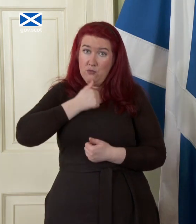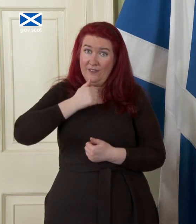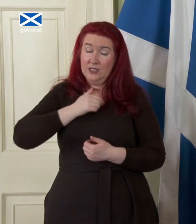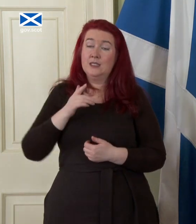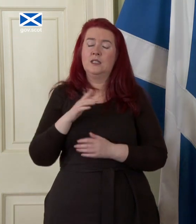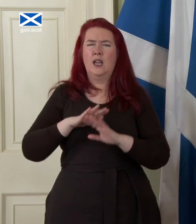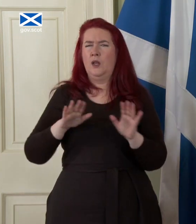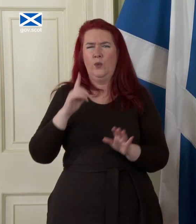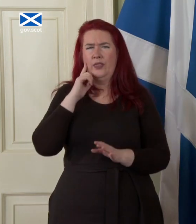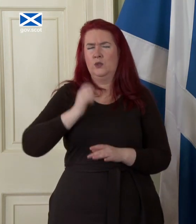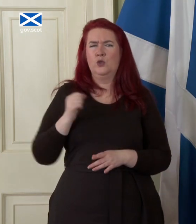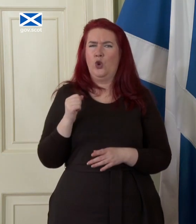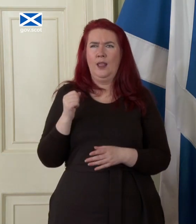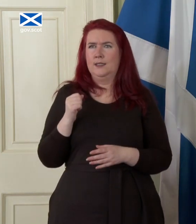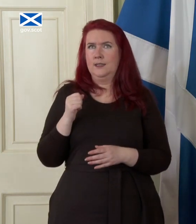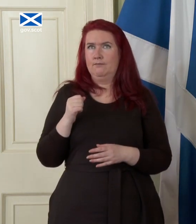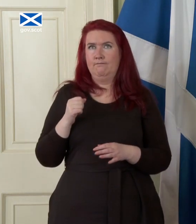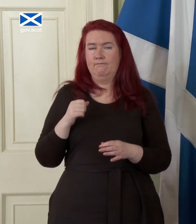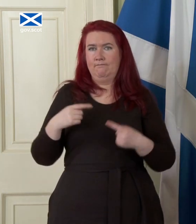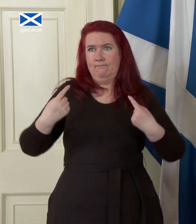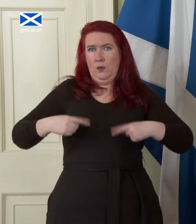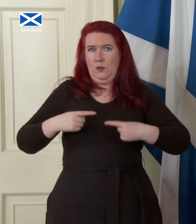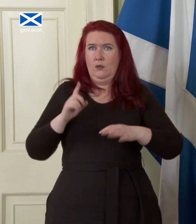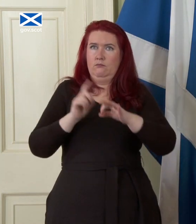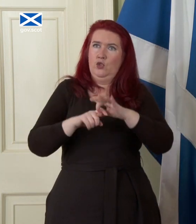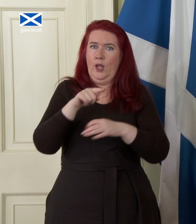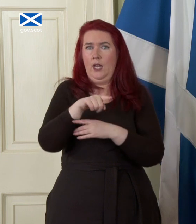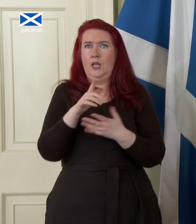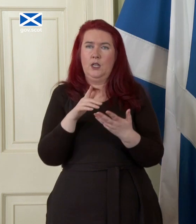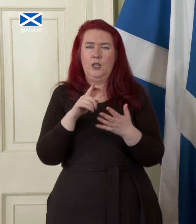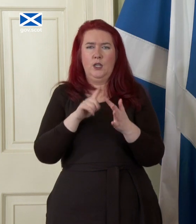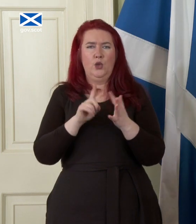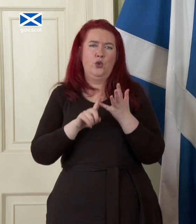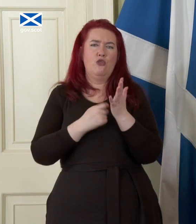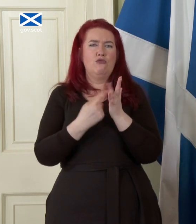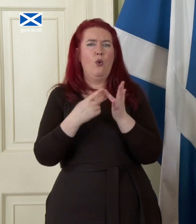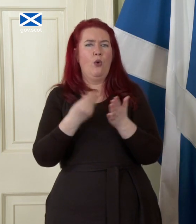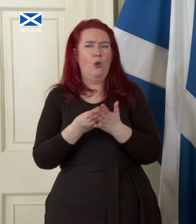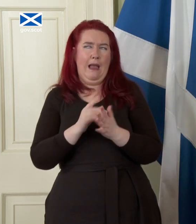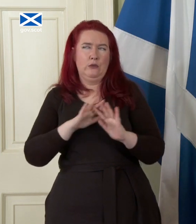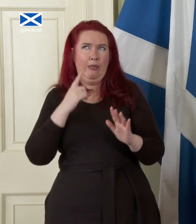Scotland would qualify automatically to join the Euro so that is um but I don't think it is the